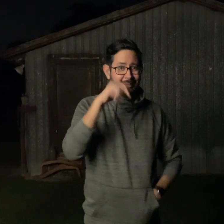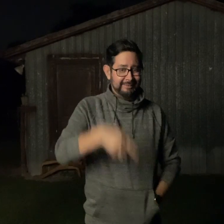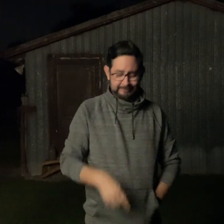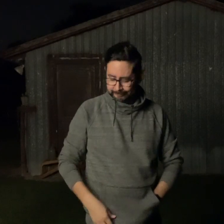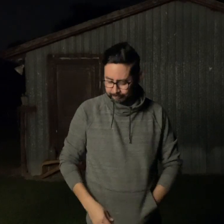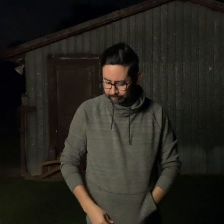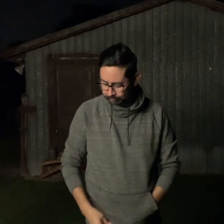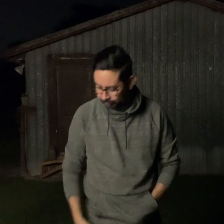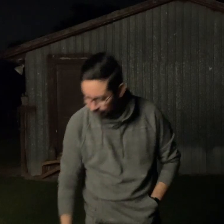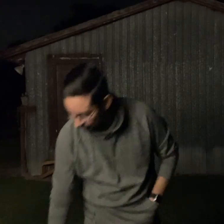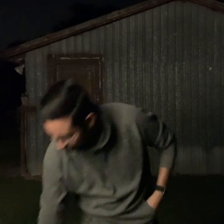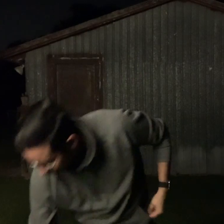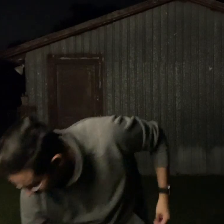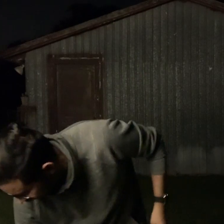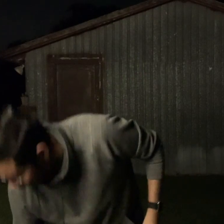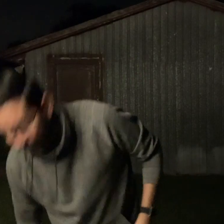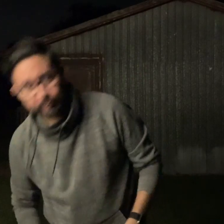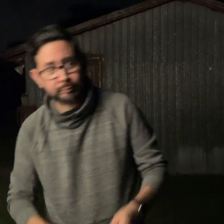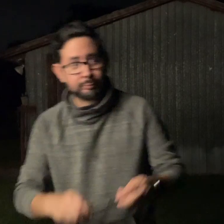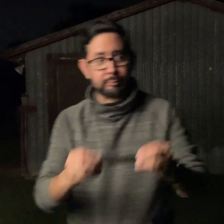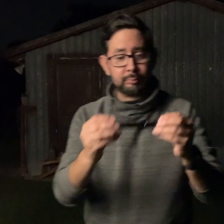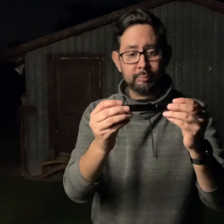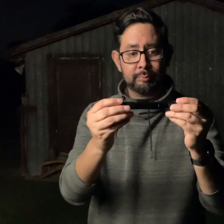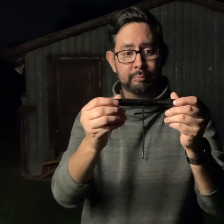Wherever you like, but, this is an example of what I'm talking about.